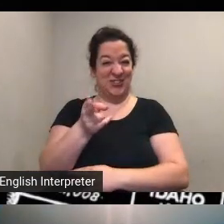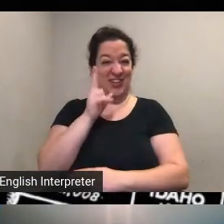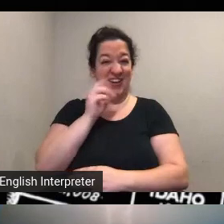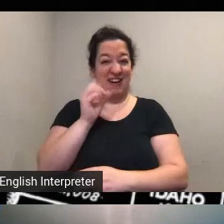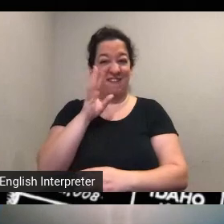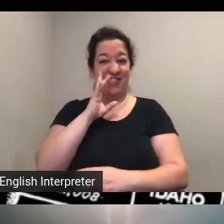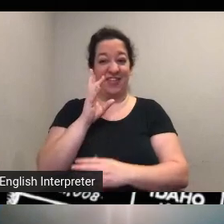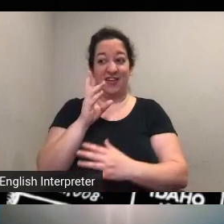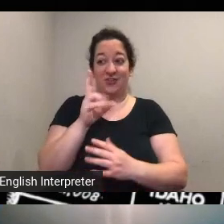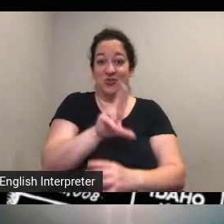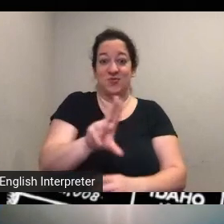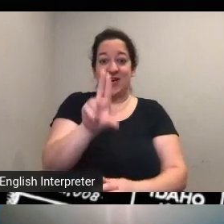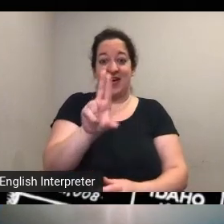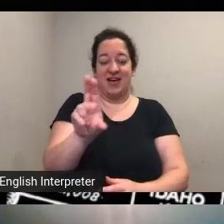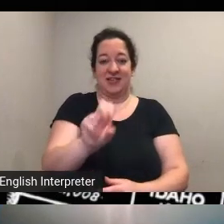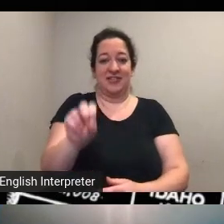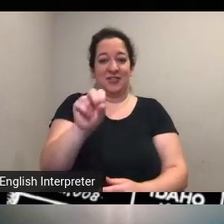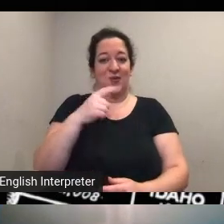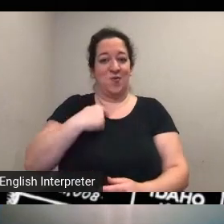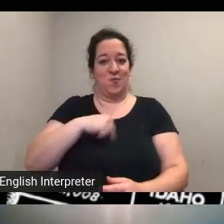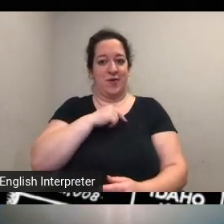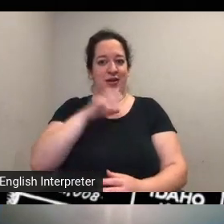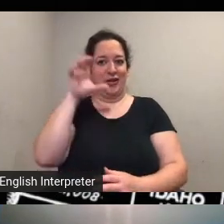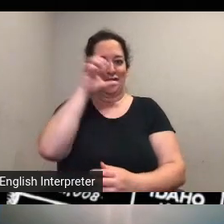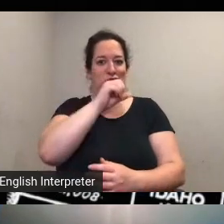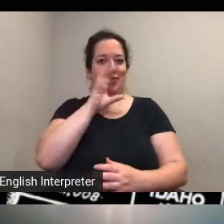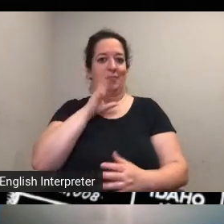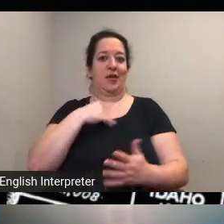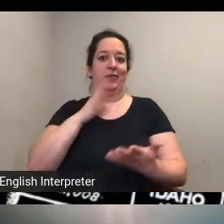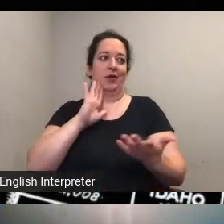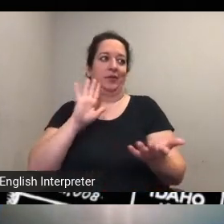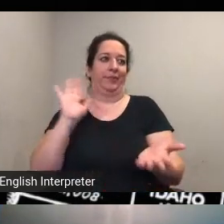assumed that that people were less mobile before